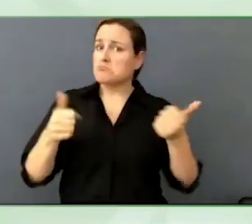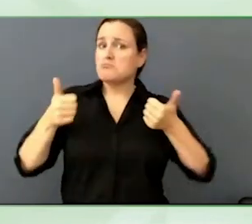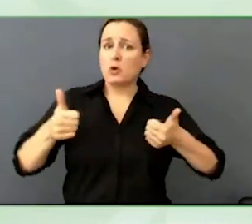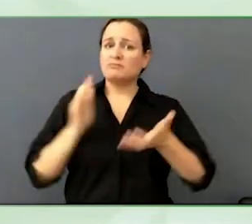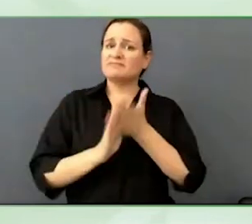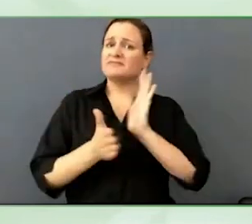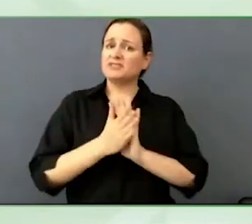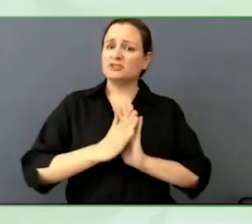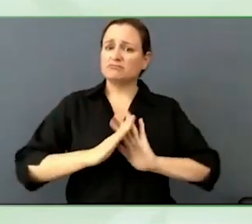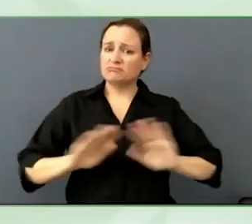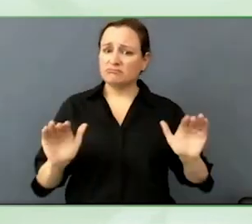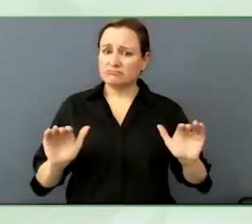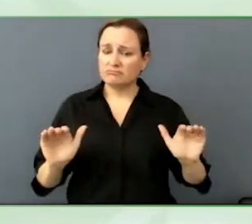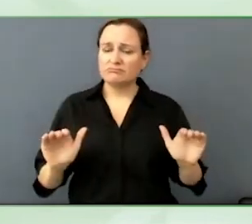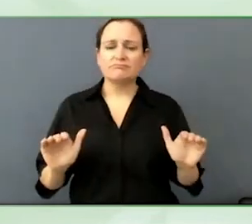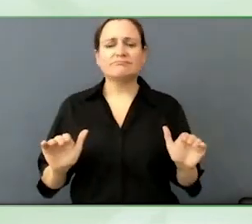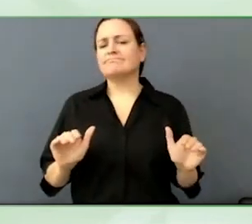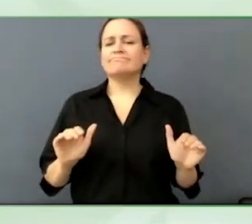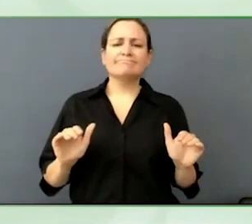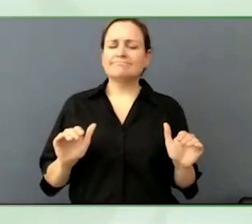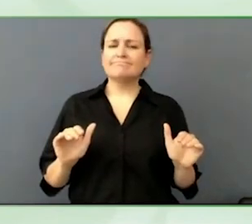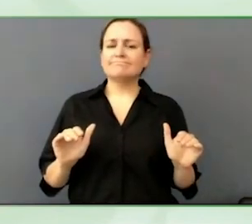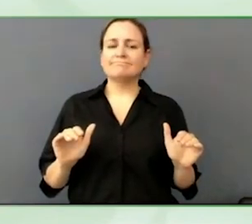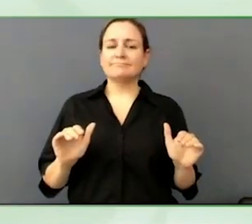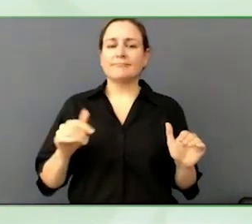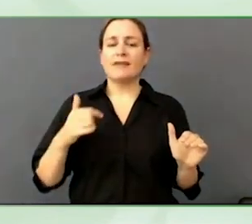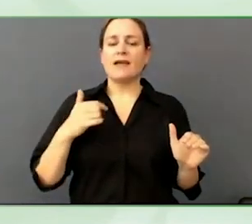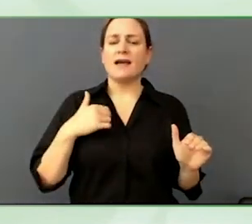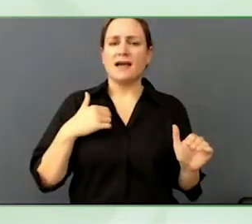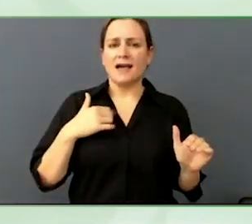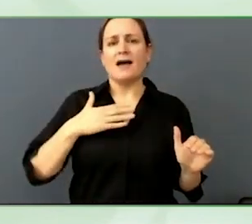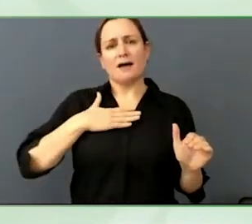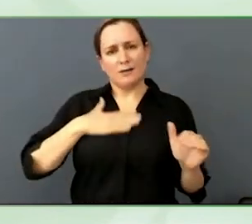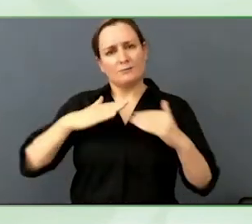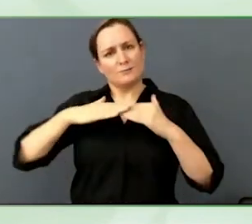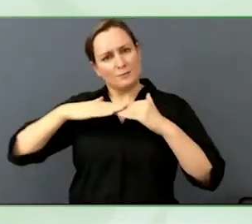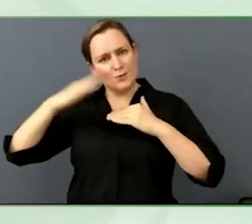not what we want to solve for but sometimes we should be pragmatic.